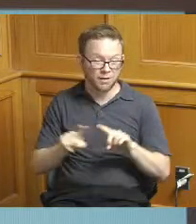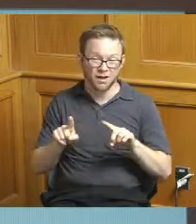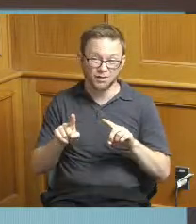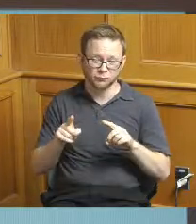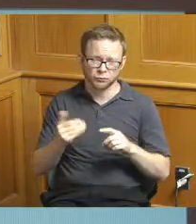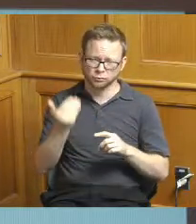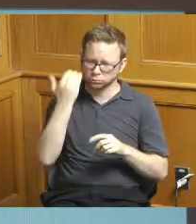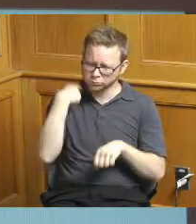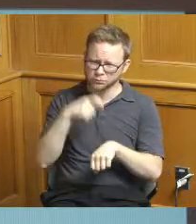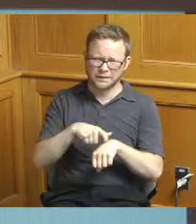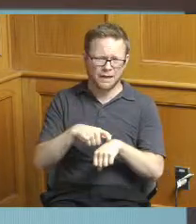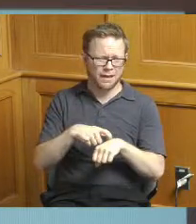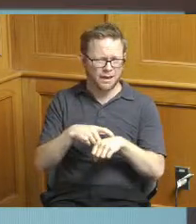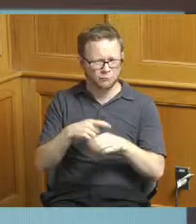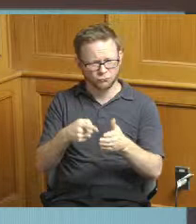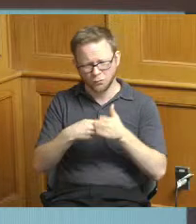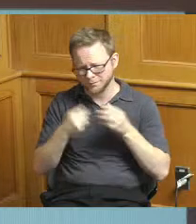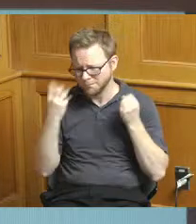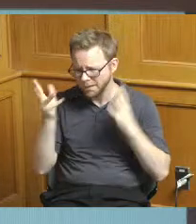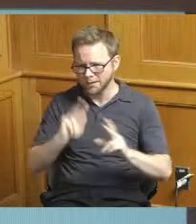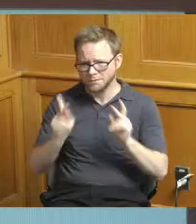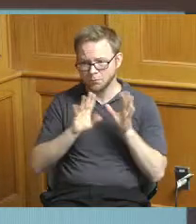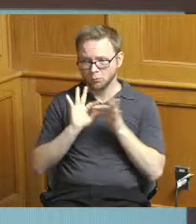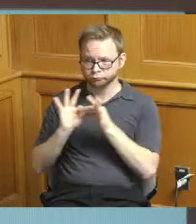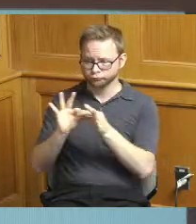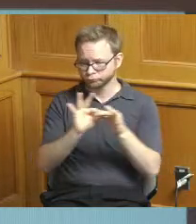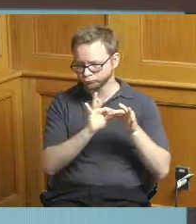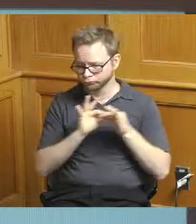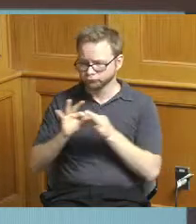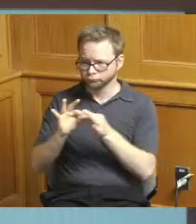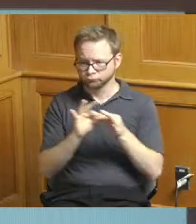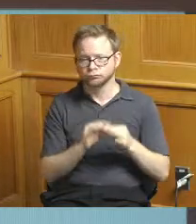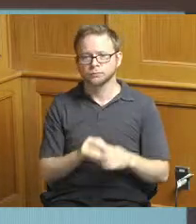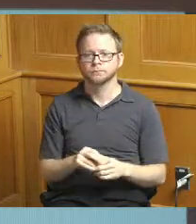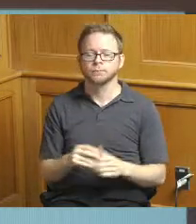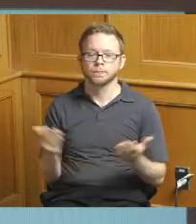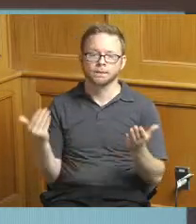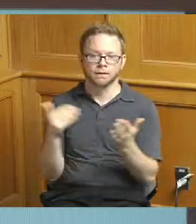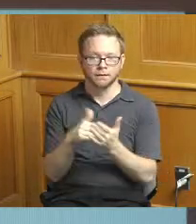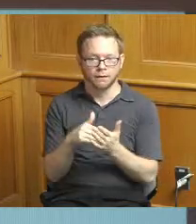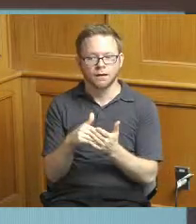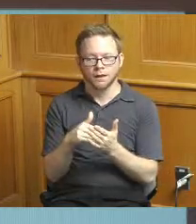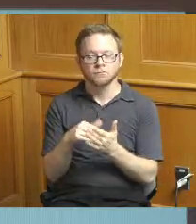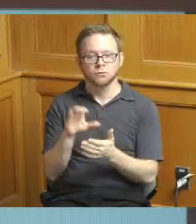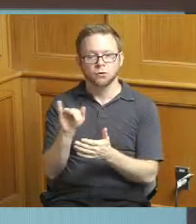of people and coordination again mention that program cash flow and the encumbrances